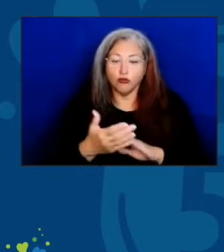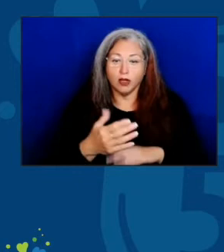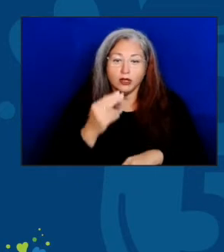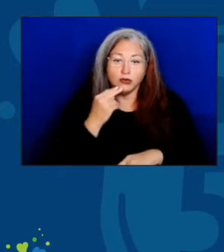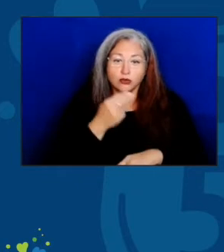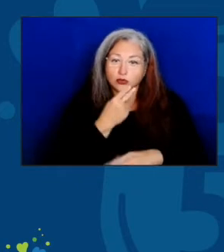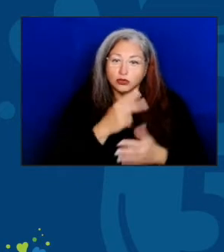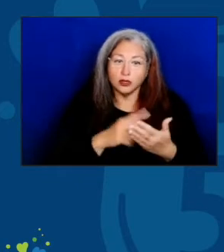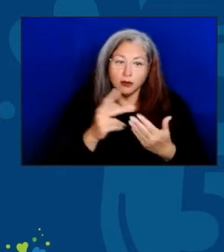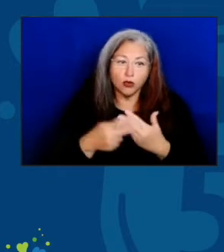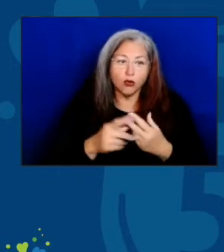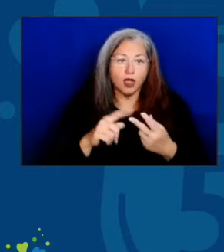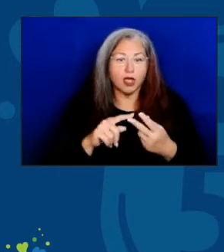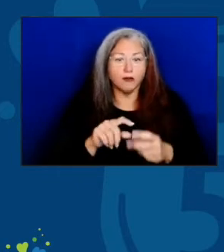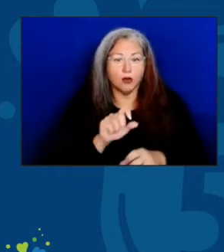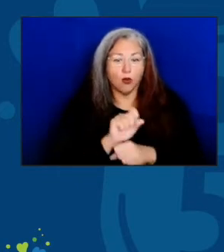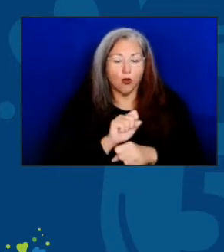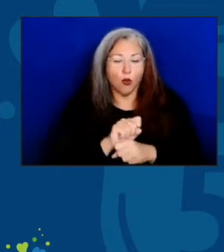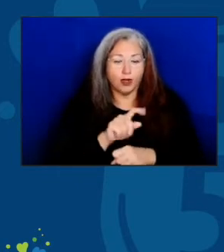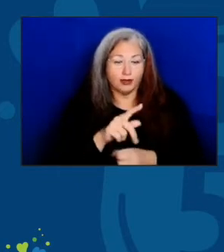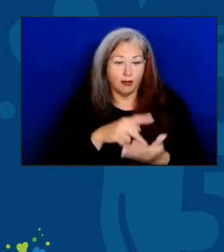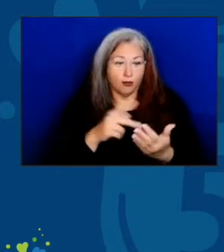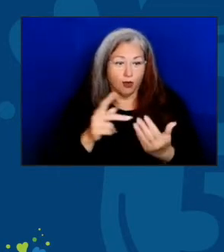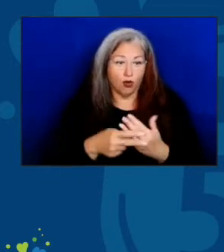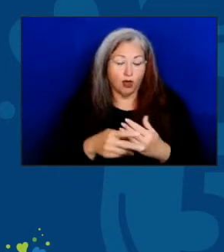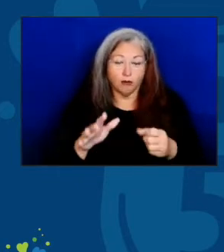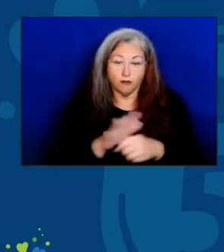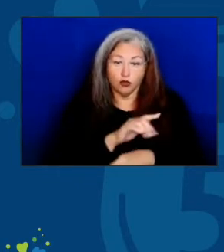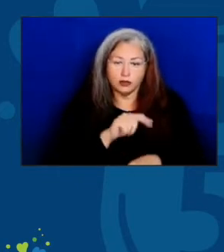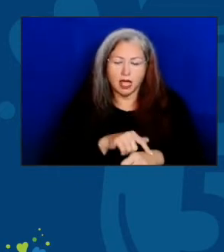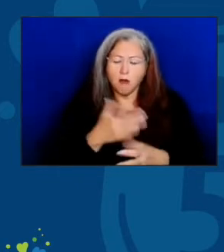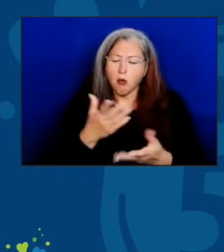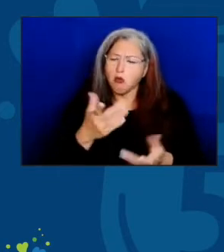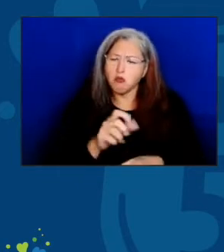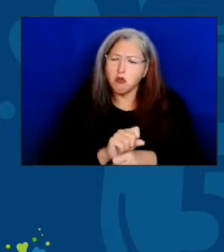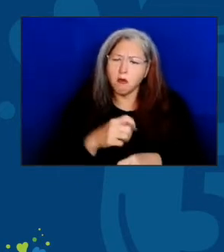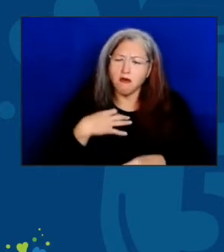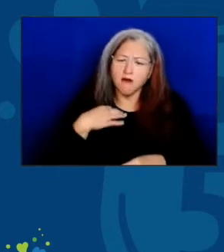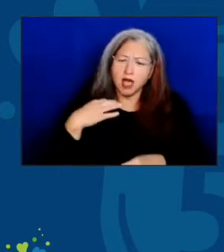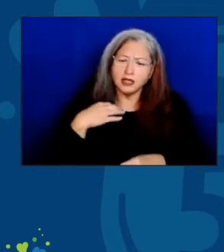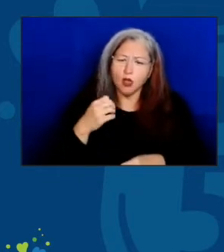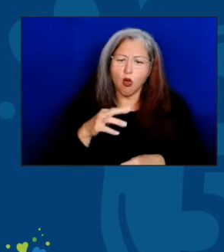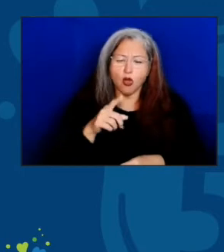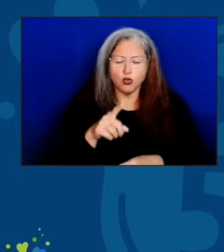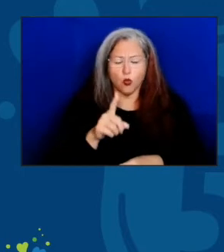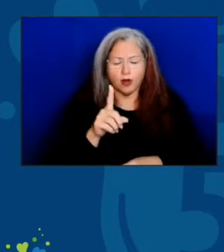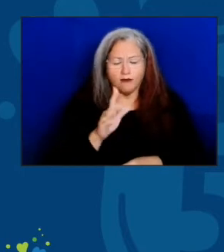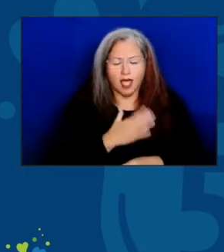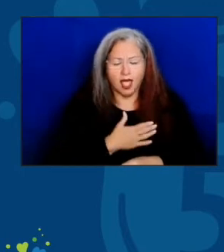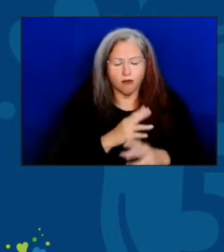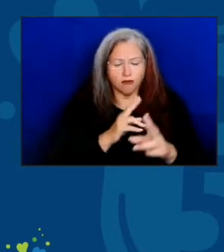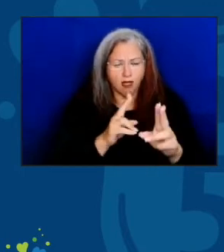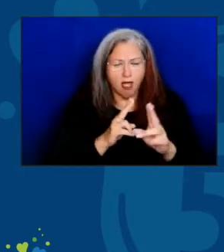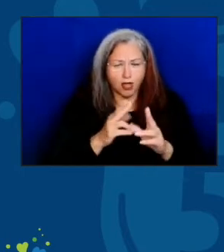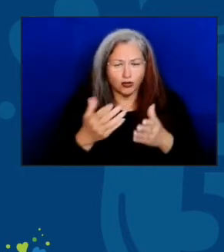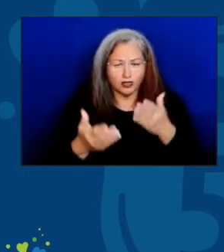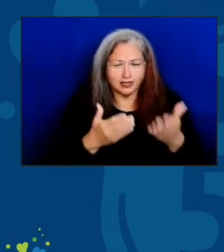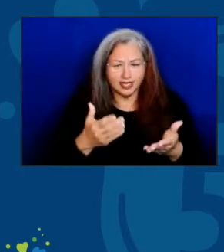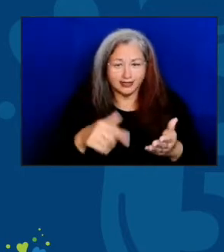works in a program full-time, or volunteers, or if you are one of our truly honored guests, someone our programs serve,